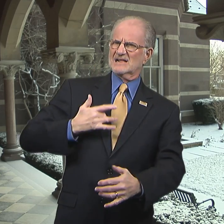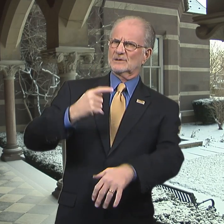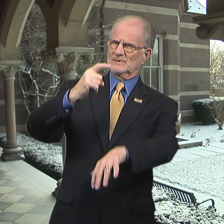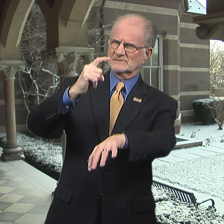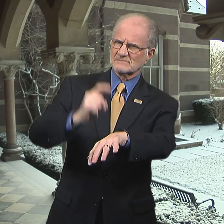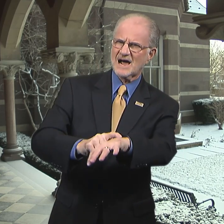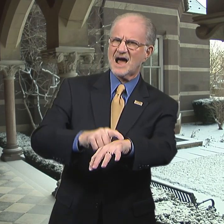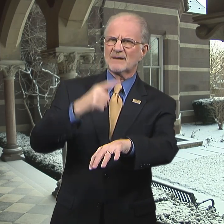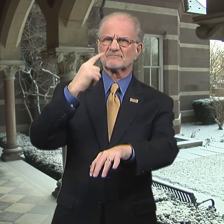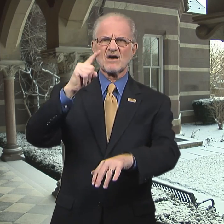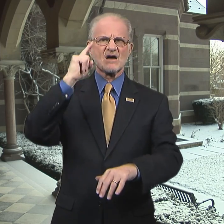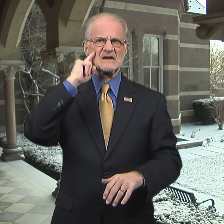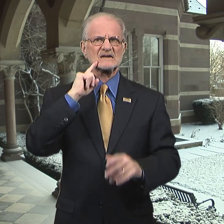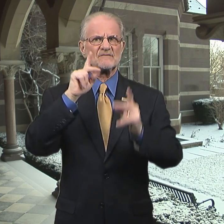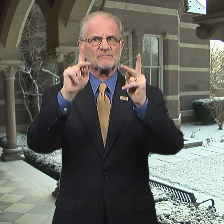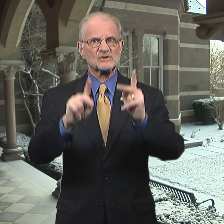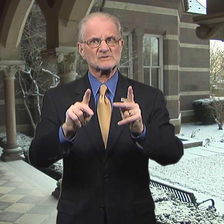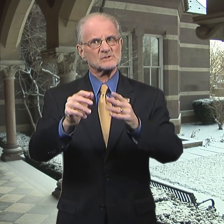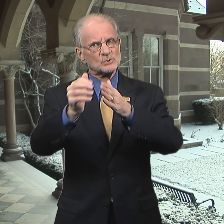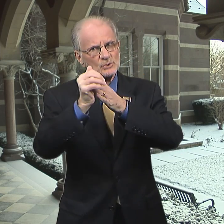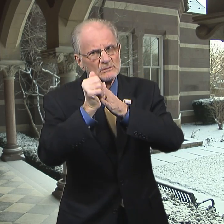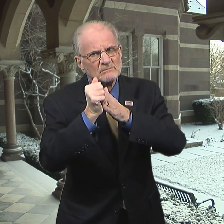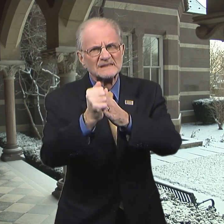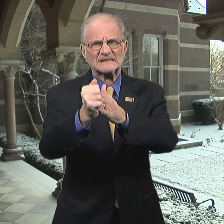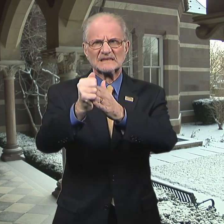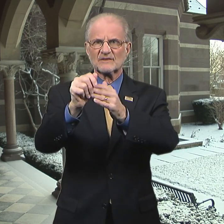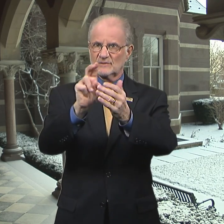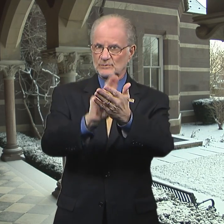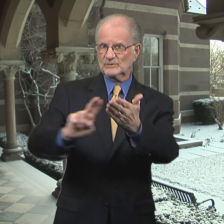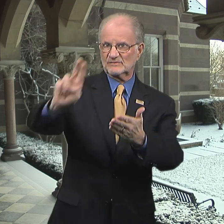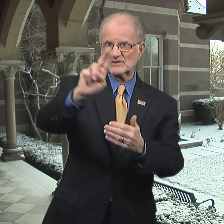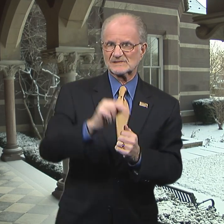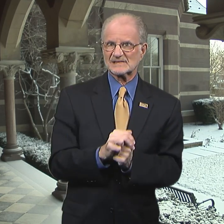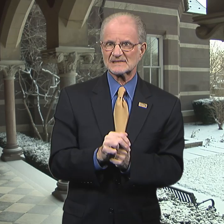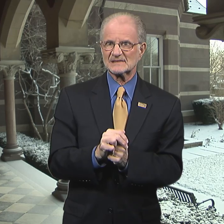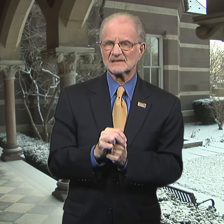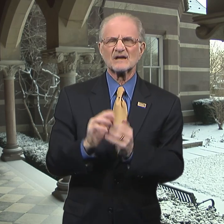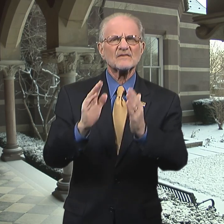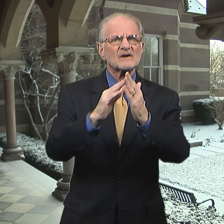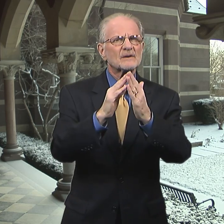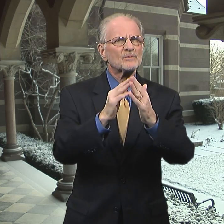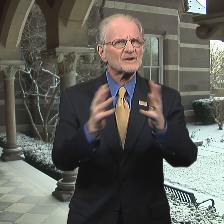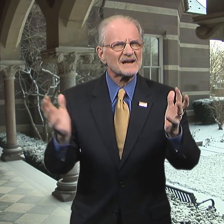Many people felt it was time for a deaf person to lead the university.